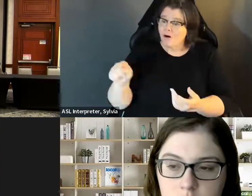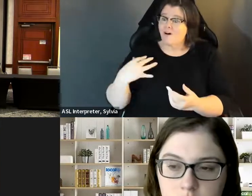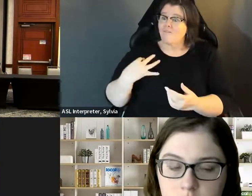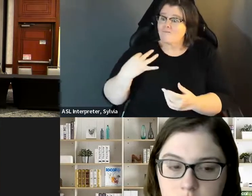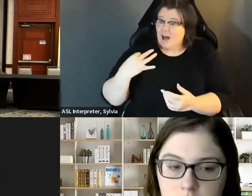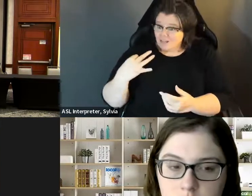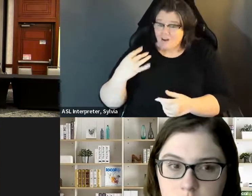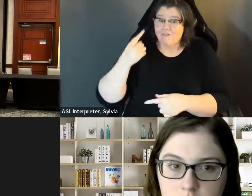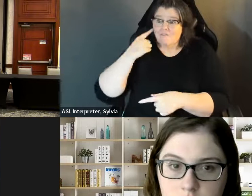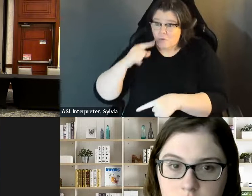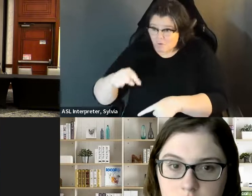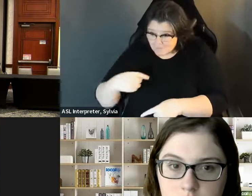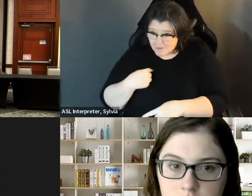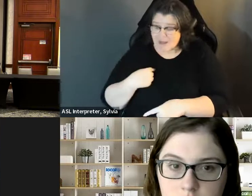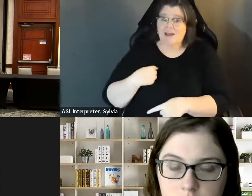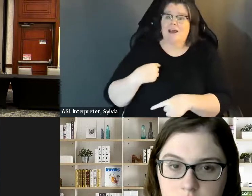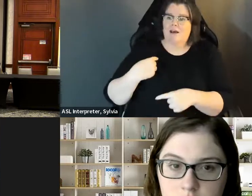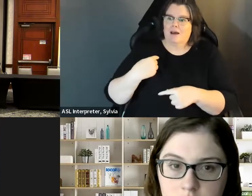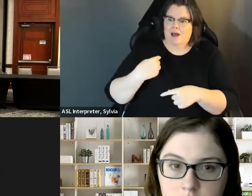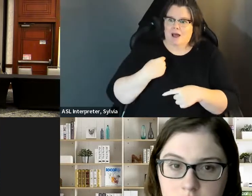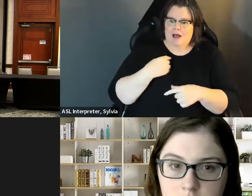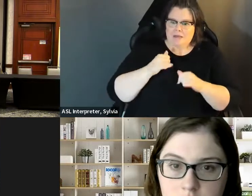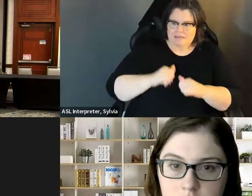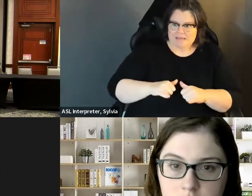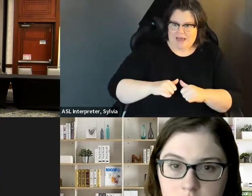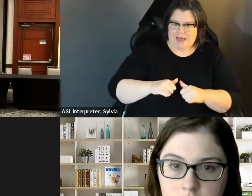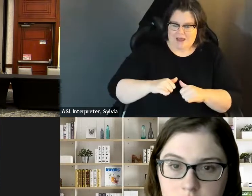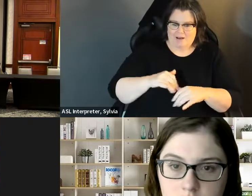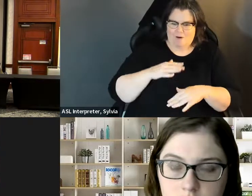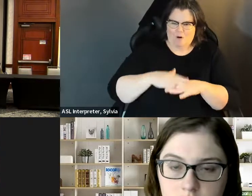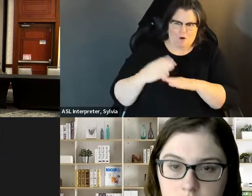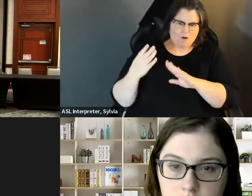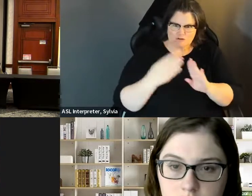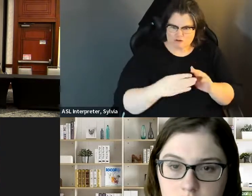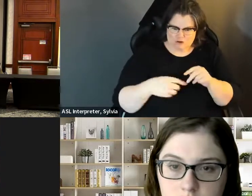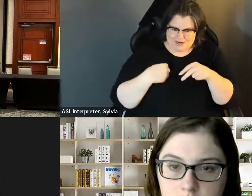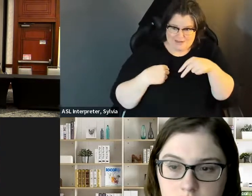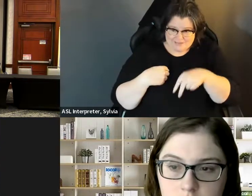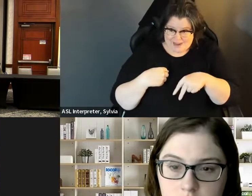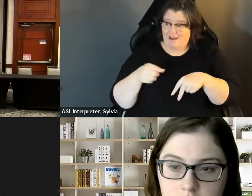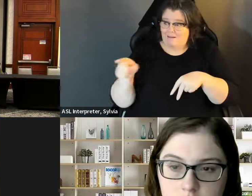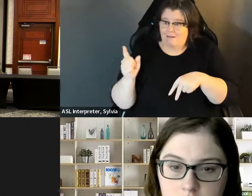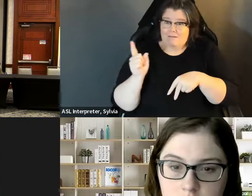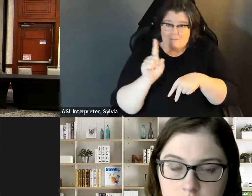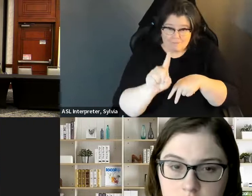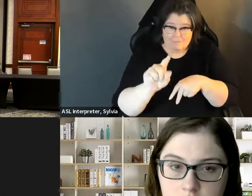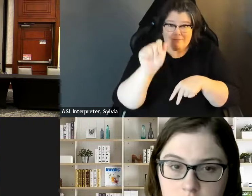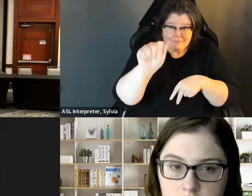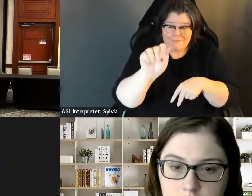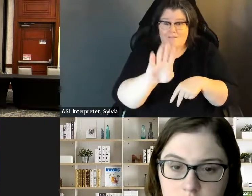come vote for me. So having volunteers that are able to do those portions for you, even if you're staying at the Come so that are able to do those portions for you, even if you're staying at the street level, and they're walking up and knocking on the door and saying hey?